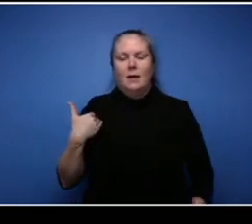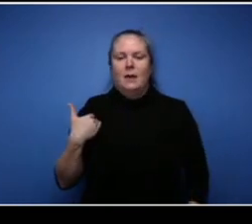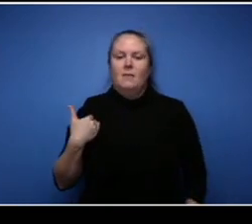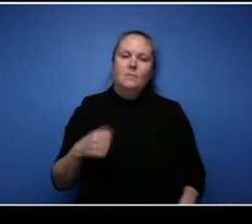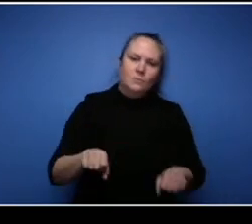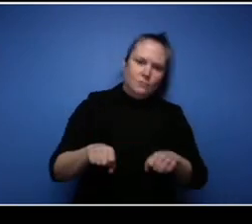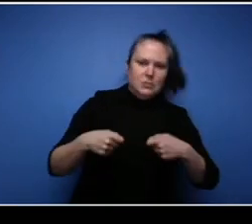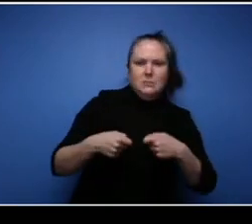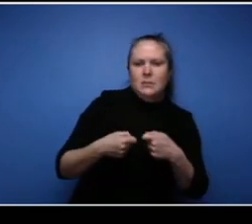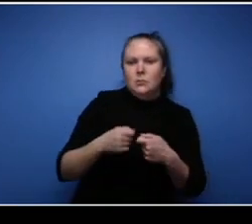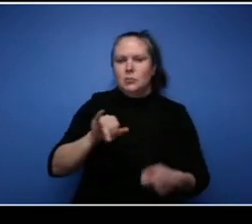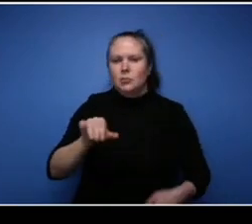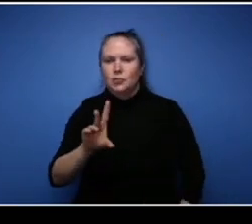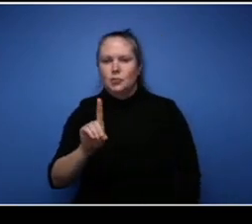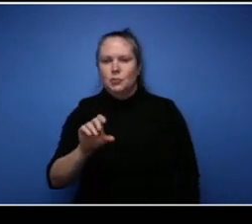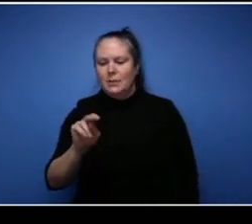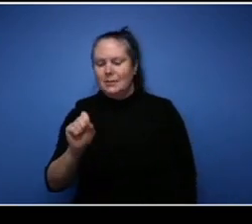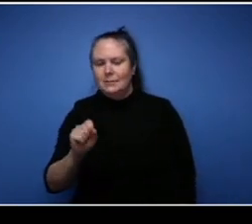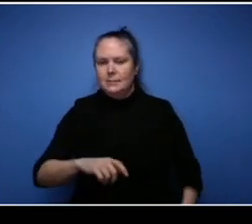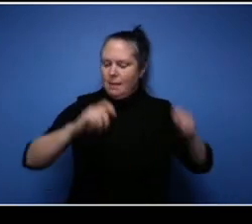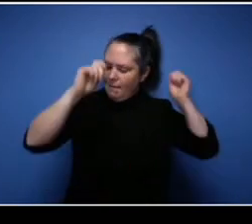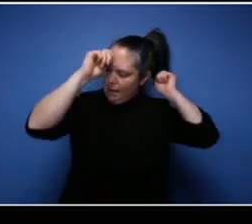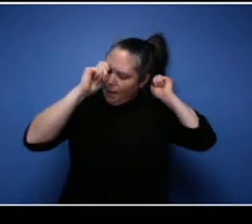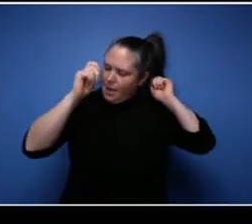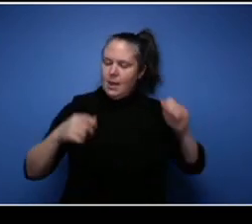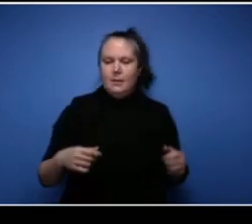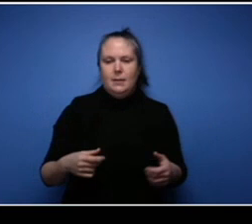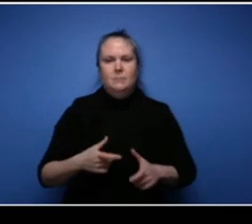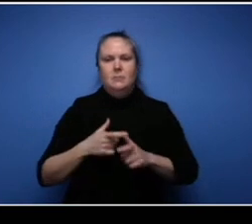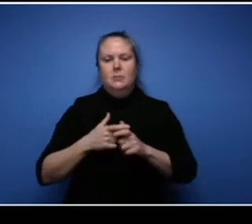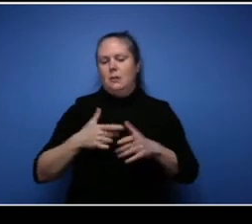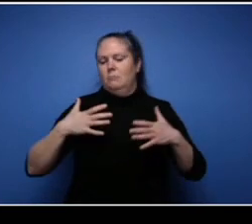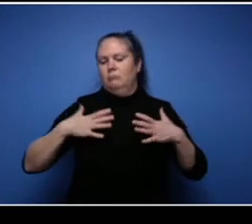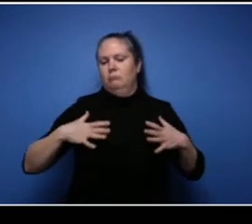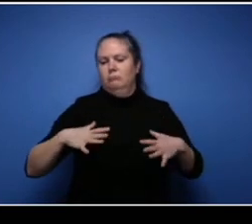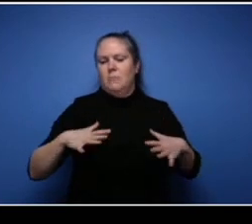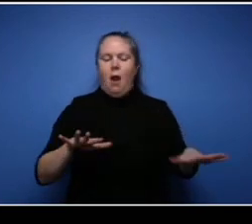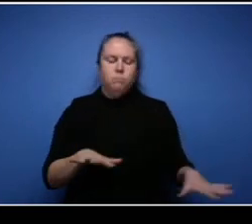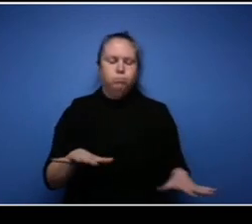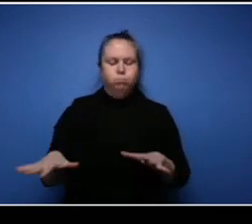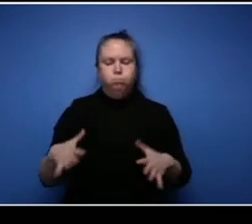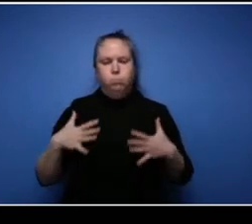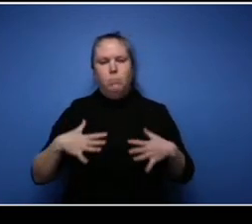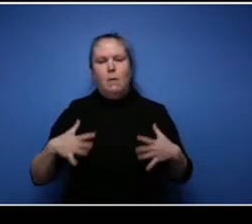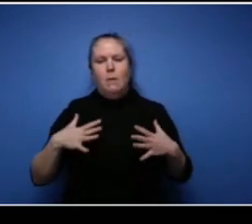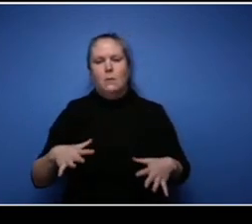so I did not look like a business woman and they literally did not do anything with my